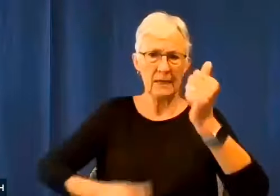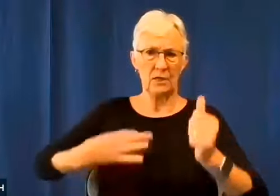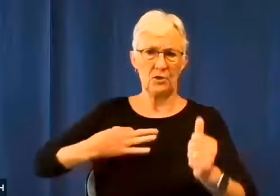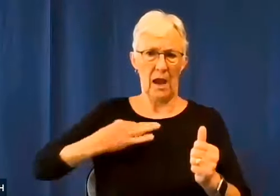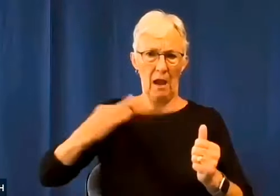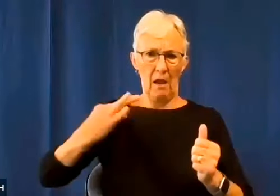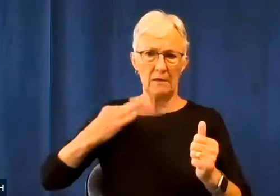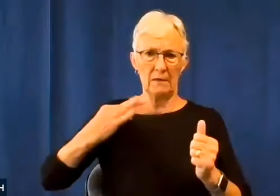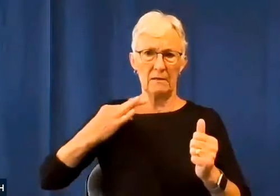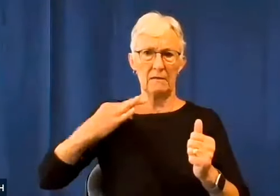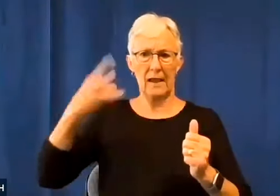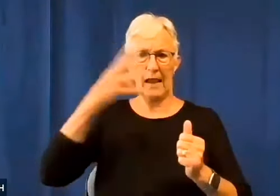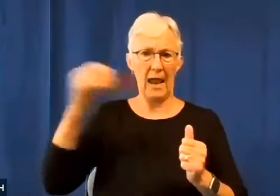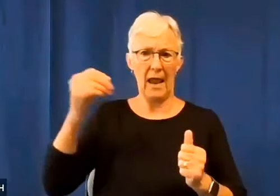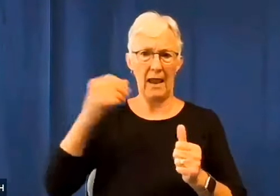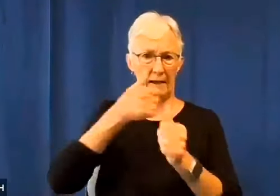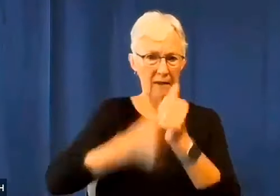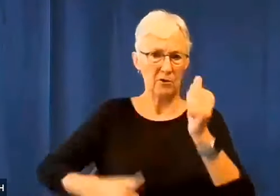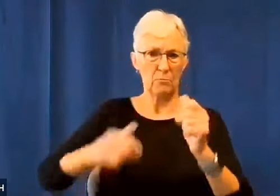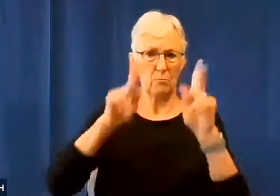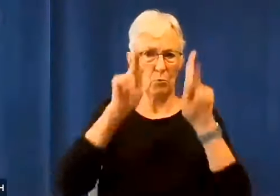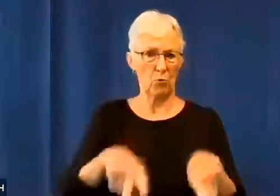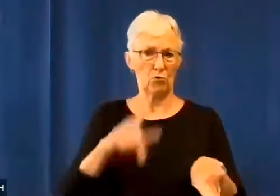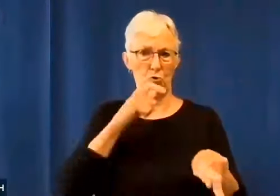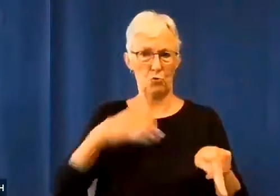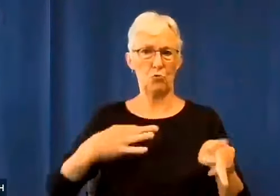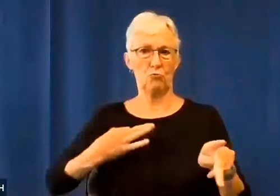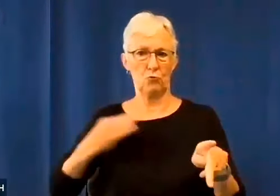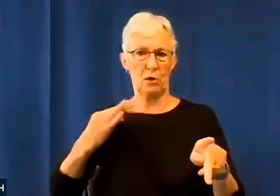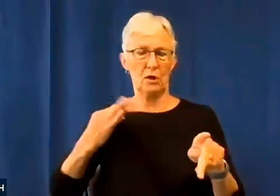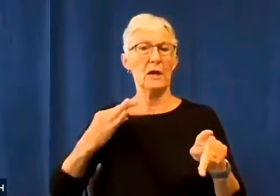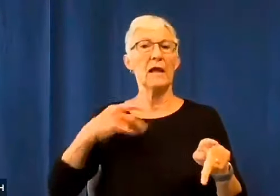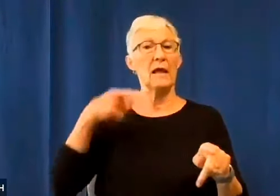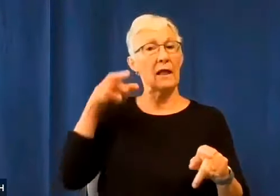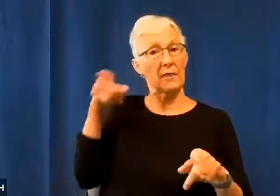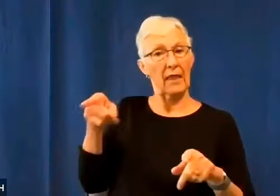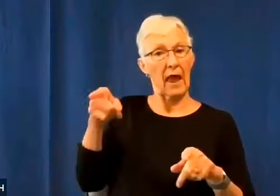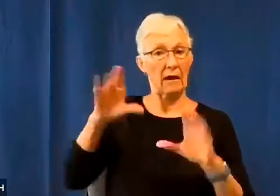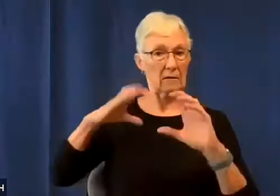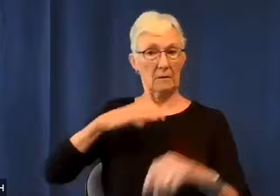To recommend the finalists to the NCDHH board